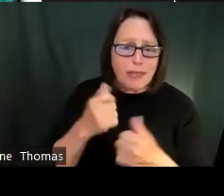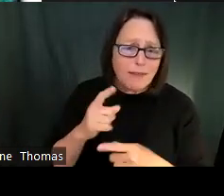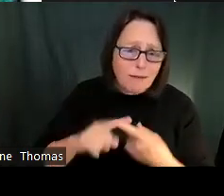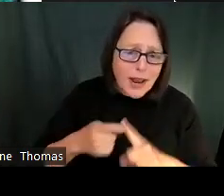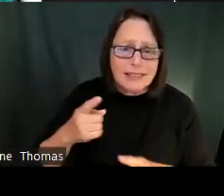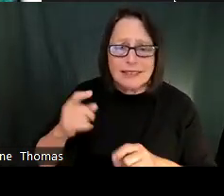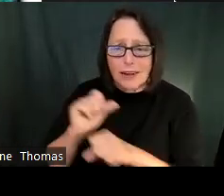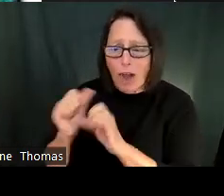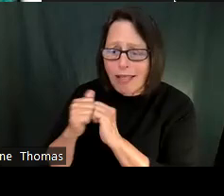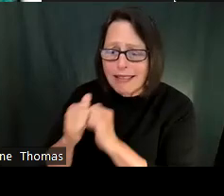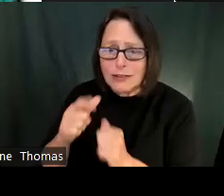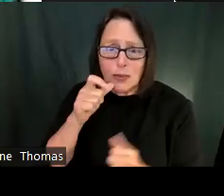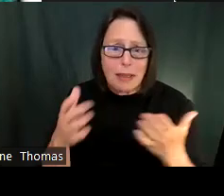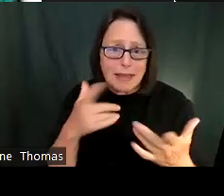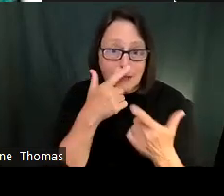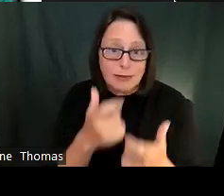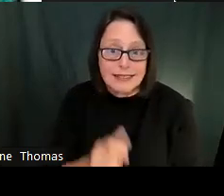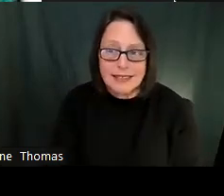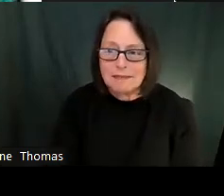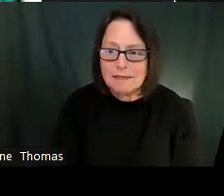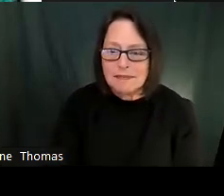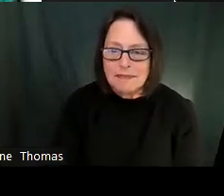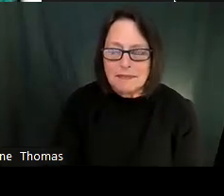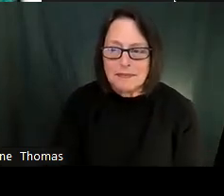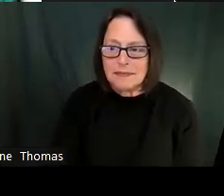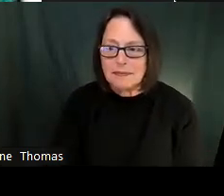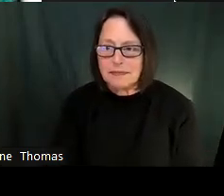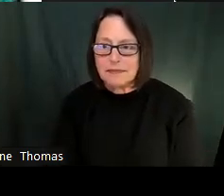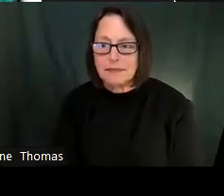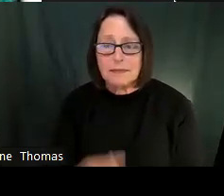for the family and engagement network and these links of course will be available in the chat if you want to register now.